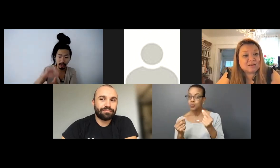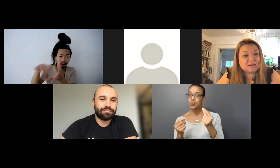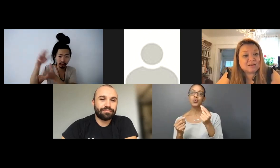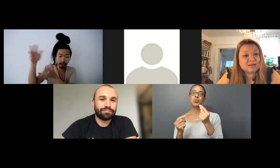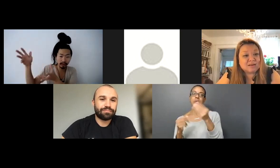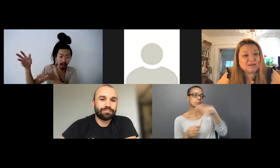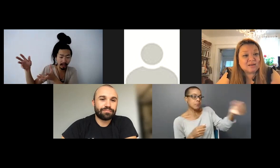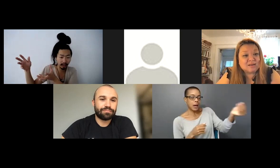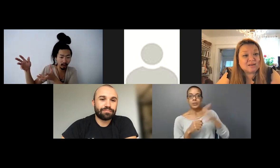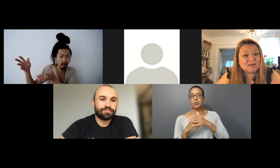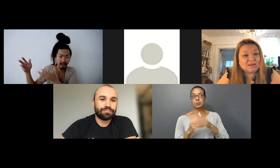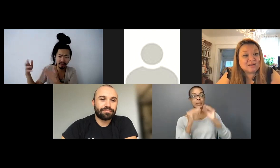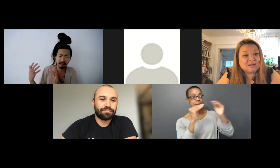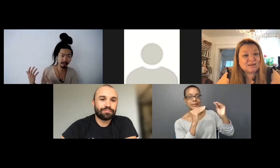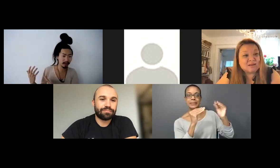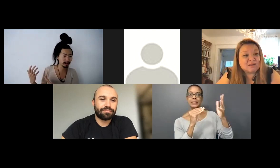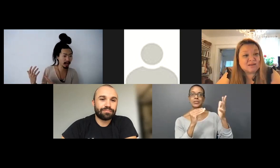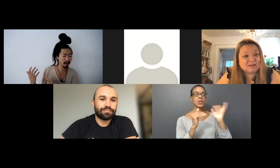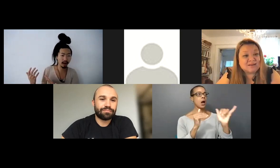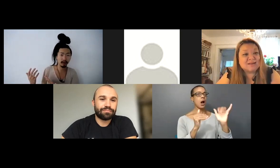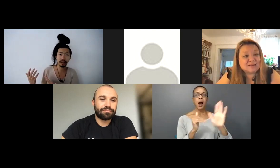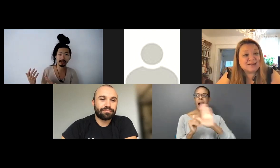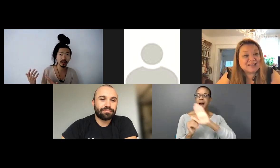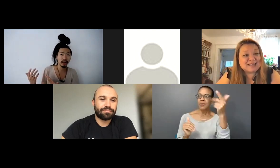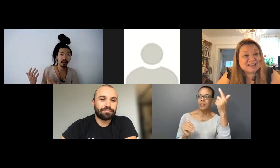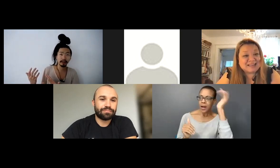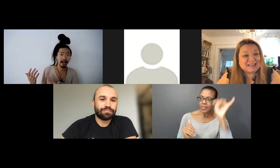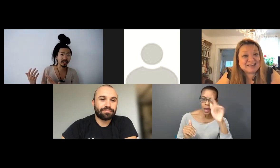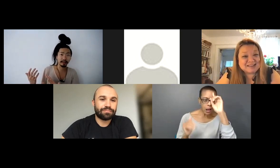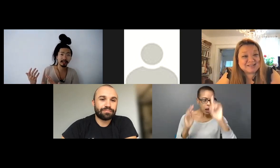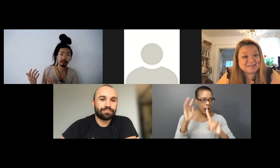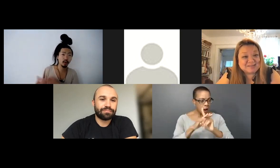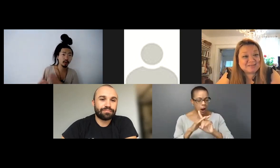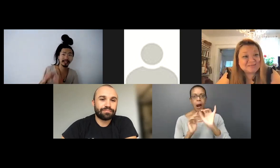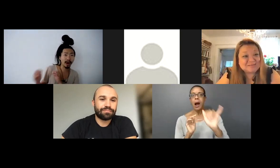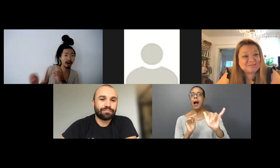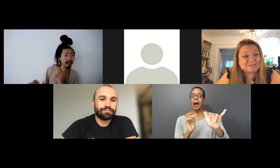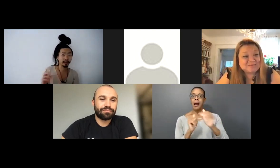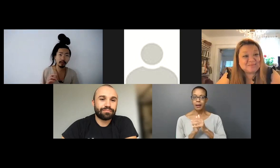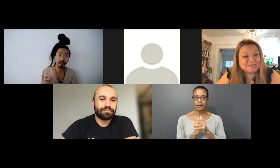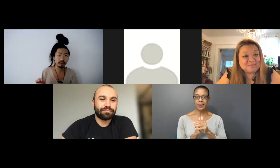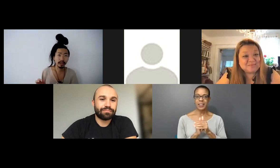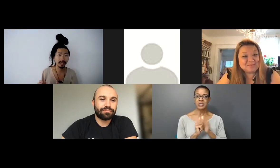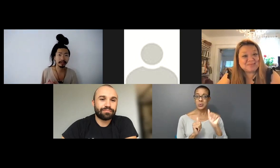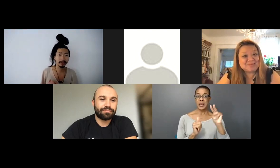things that I'm like, I never thought about that. Wow, that's that's amazing! She's like, oh, is there a right way and wrong way to do it?